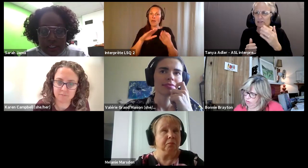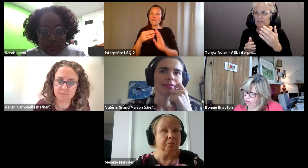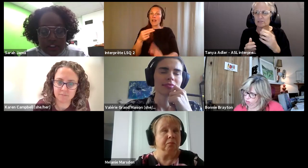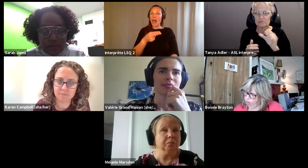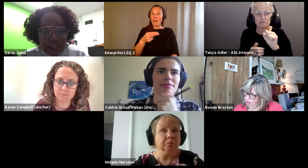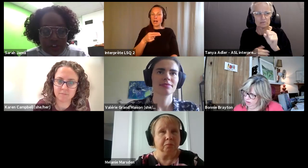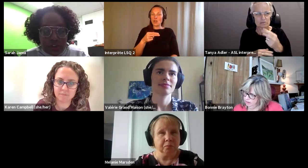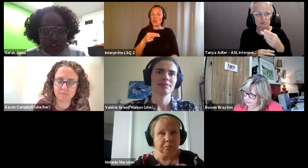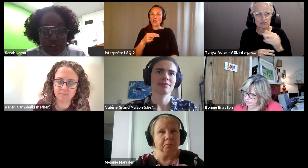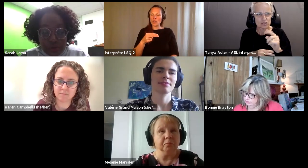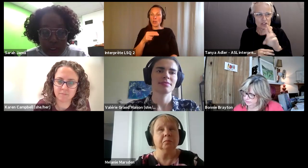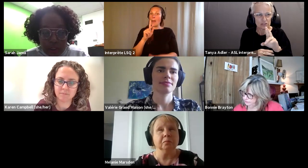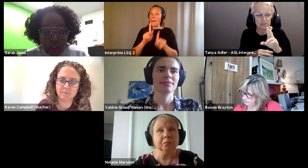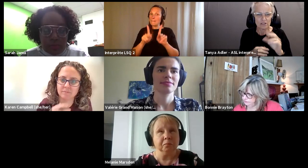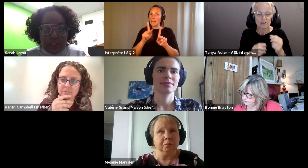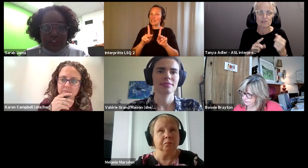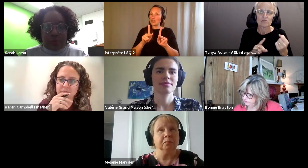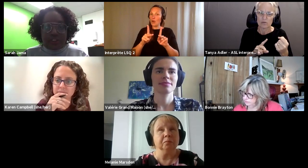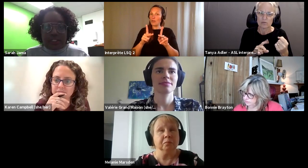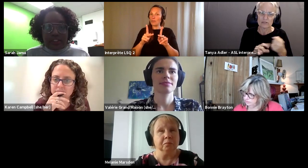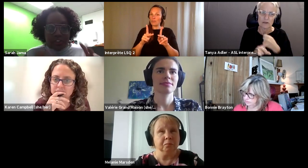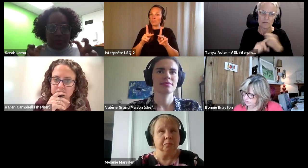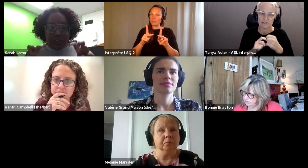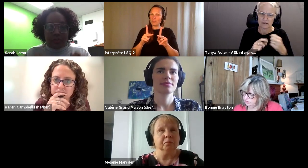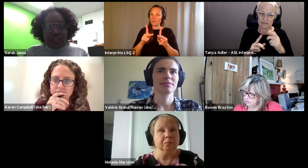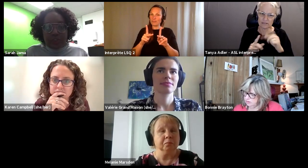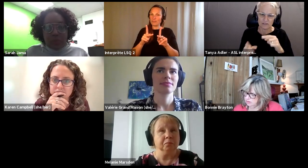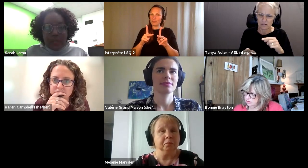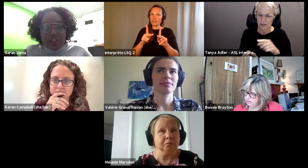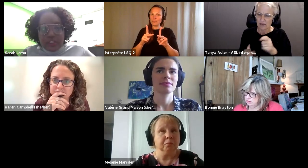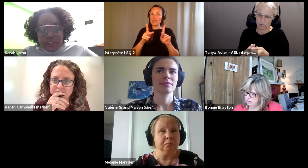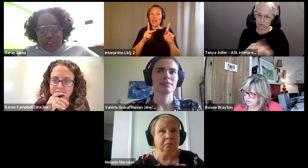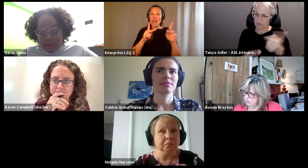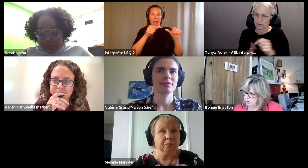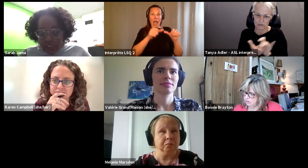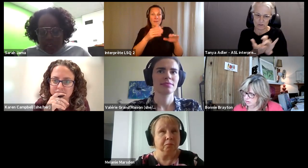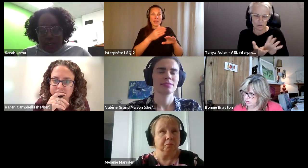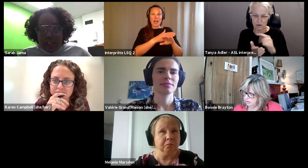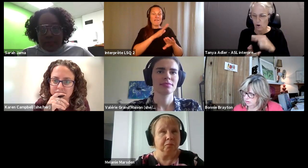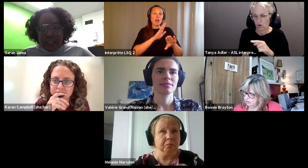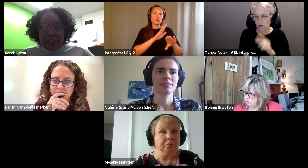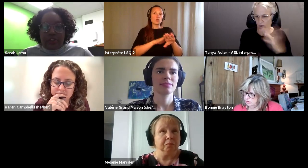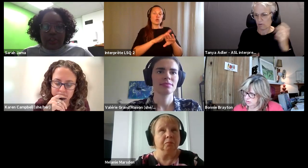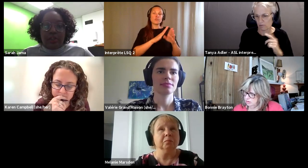Sarah Jama: Like domestic violence shelters as well, because they were seen as disrupted, because when you enter these systems you're expected to.